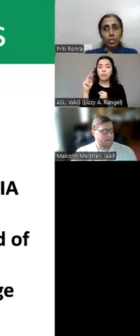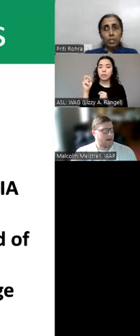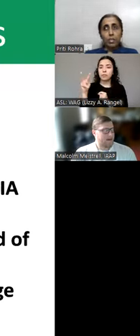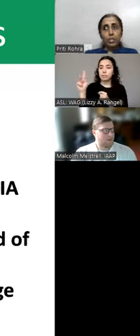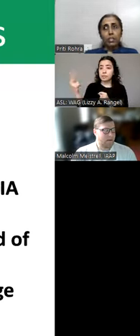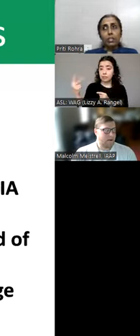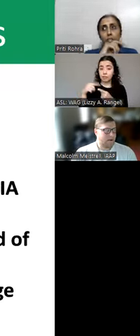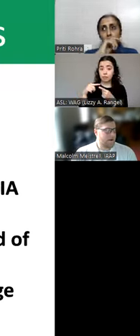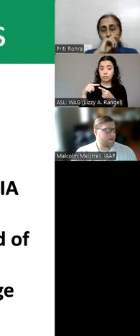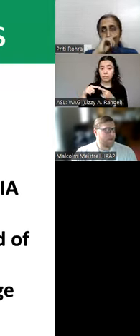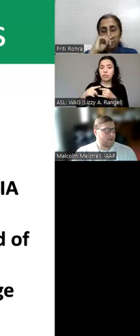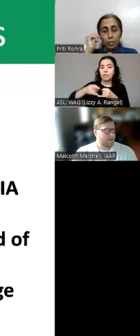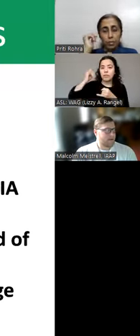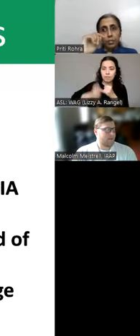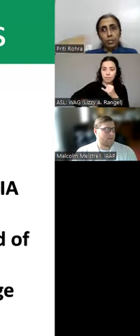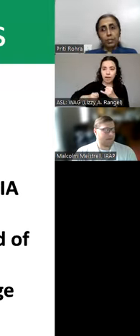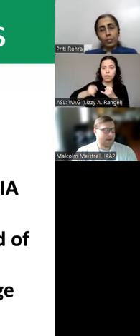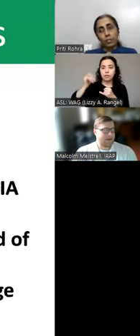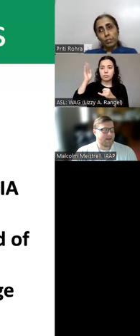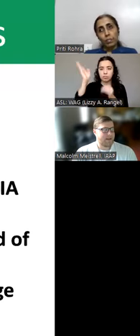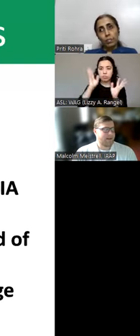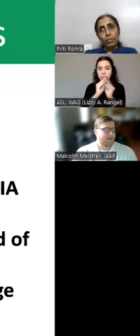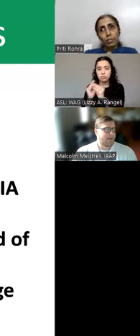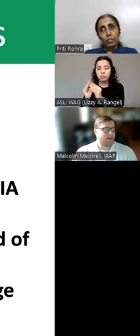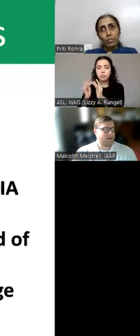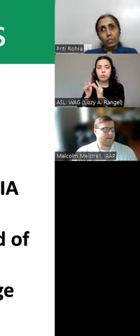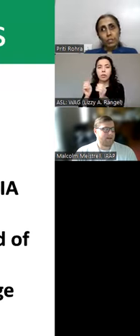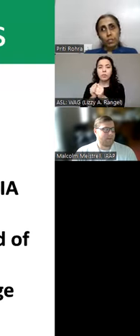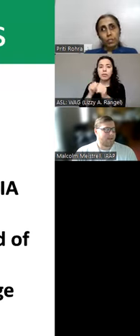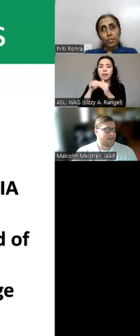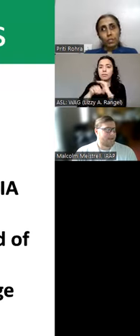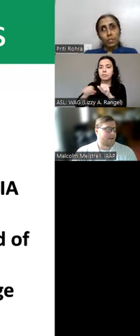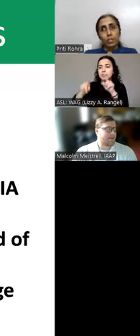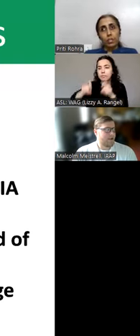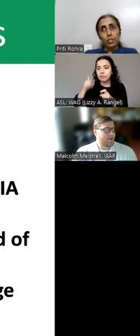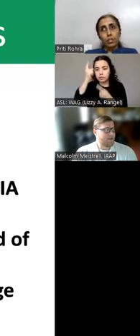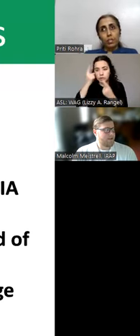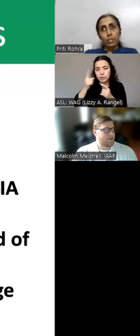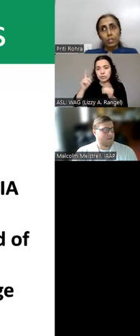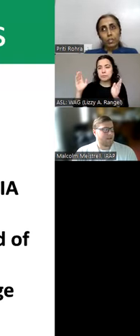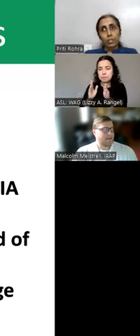the last webinar in the accessibility testing considerations miniseries: Using Chrome's